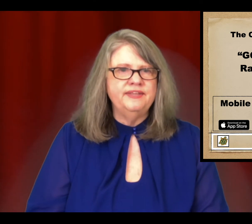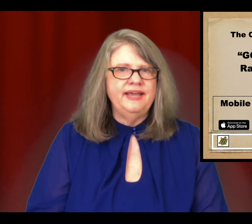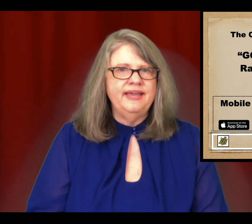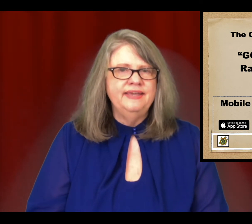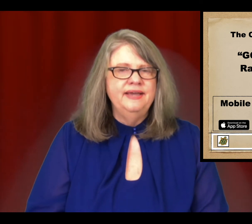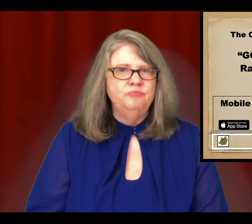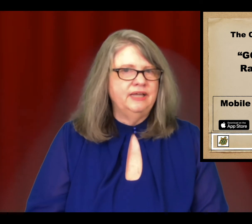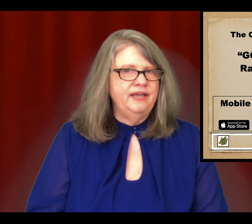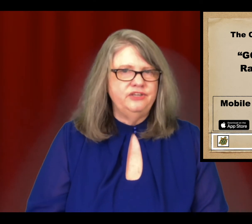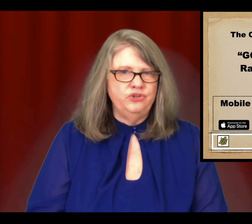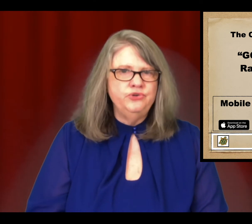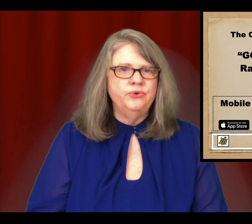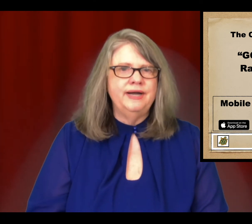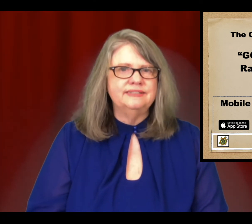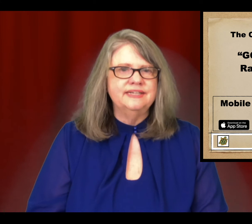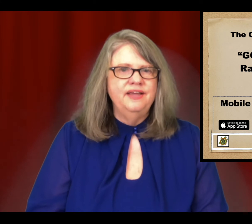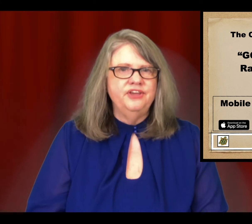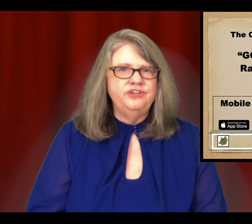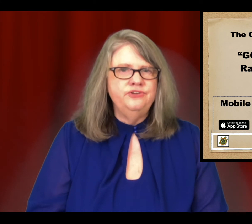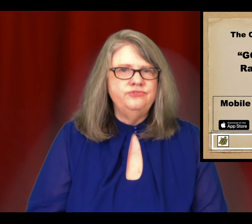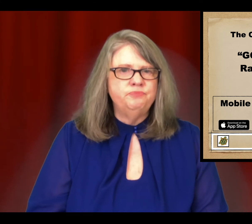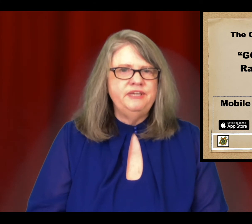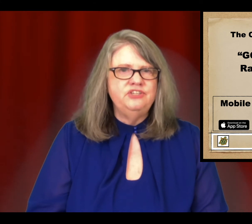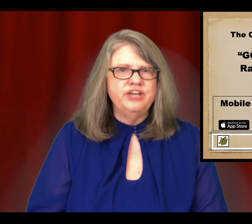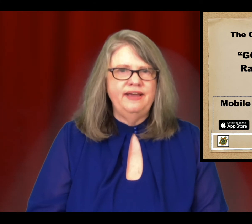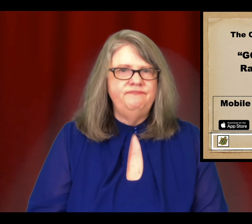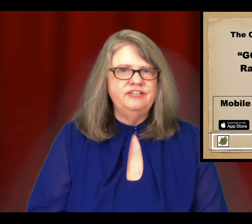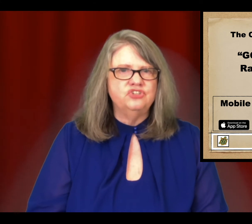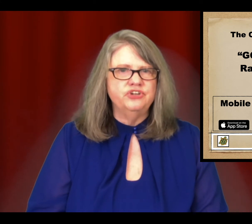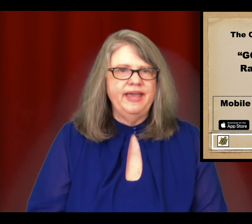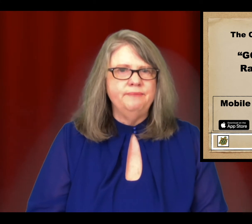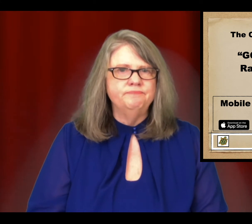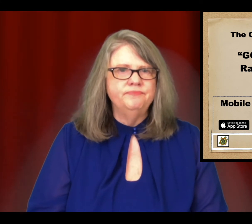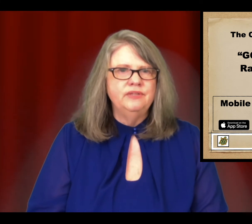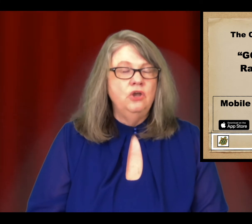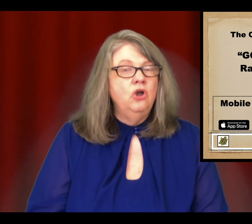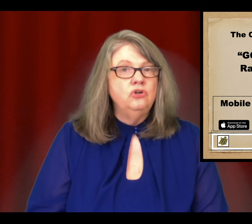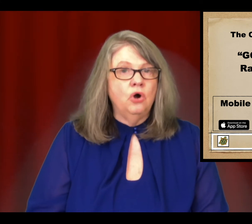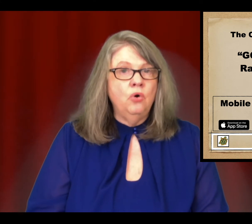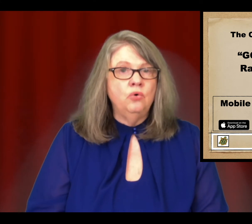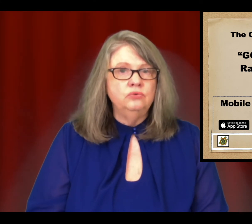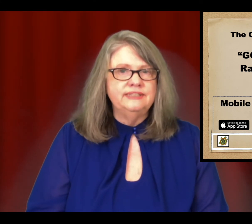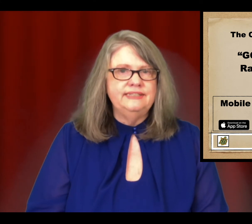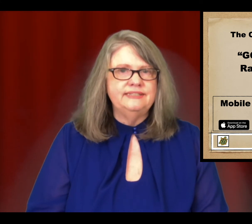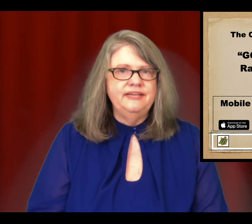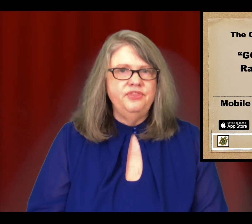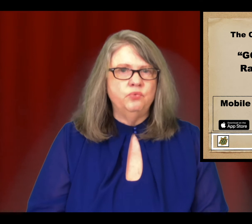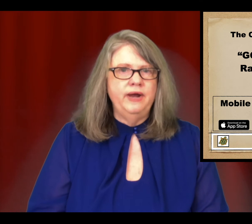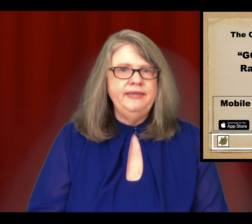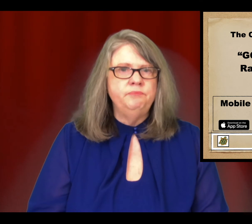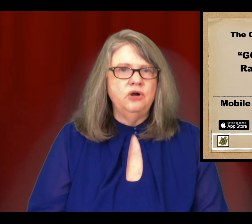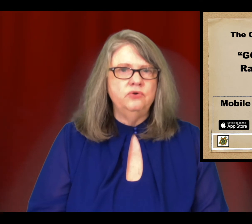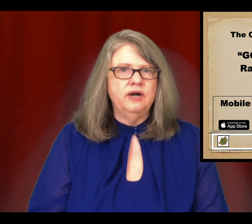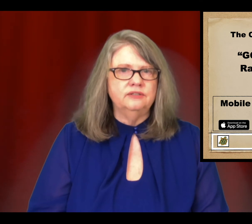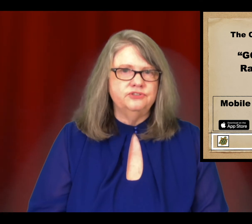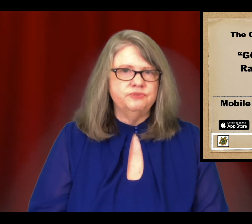Play CueQuest, The Cued Speech Adventure Game. Gold is in the rainbow colors